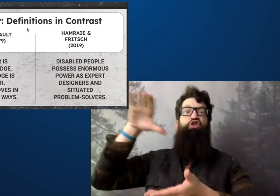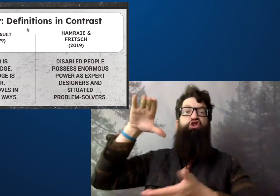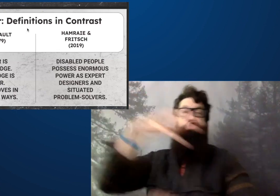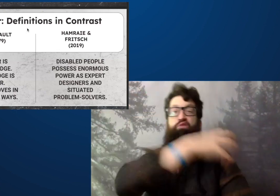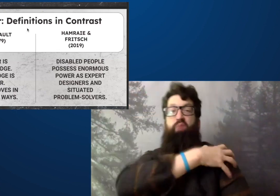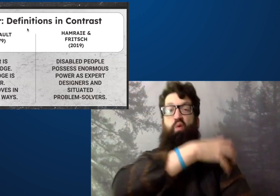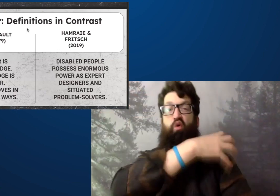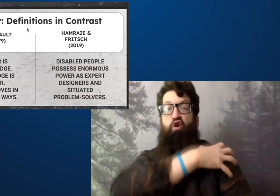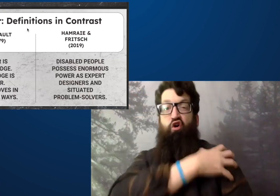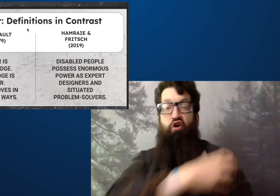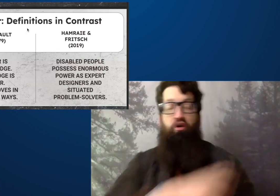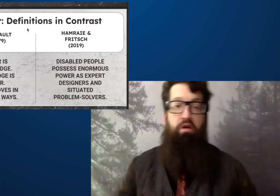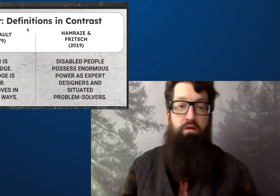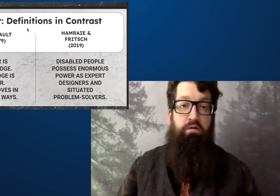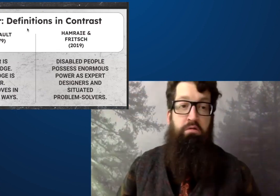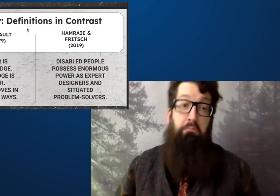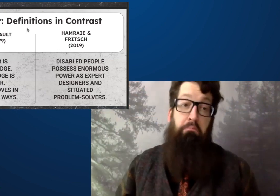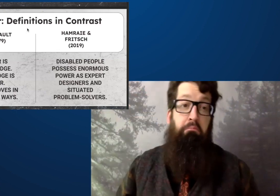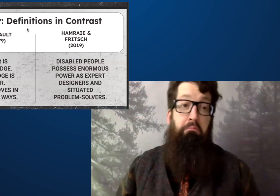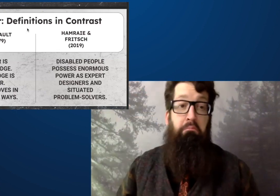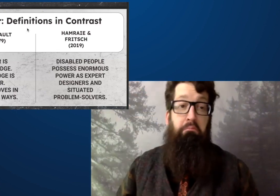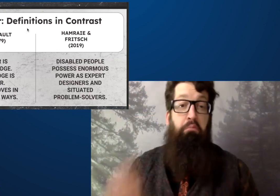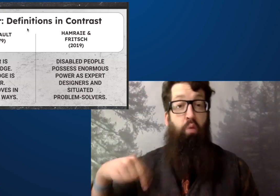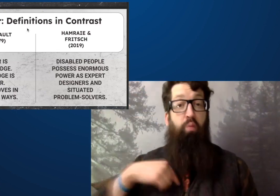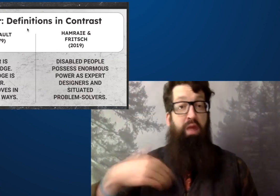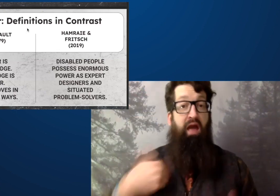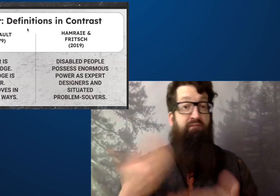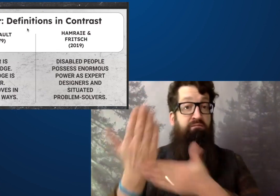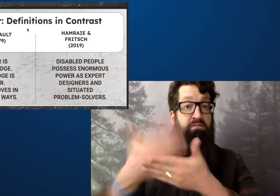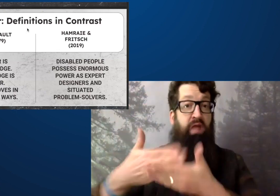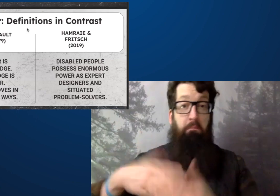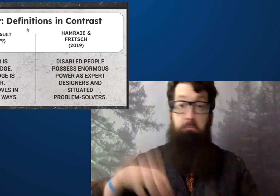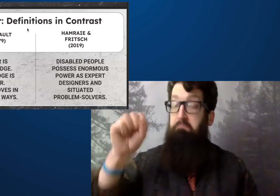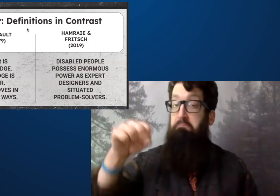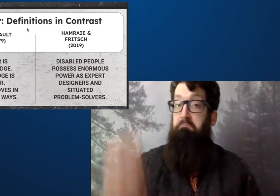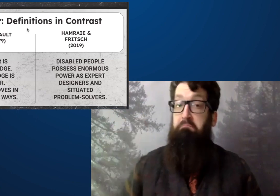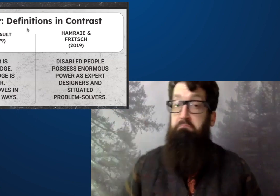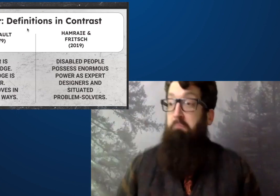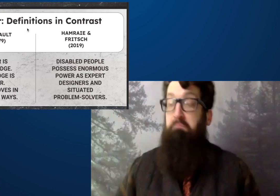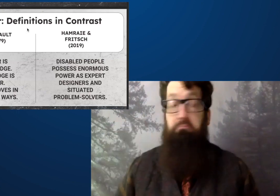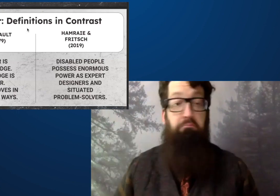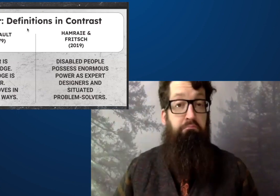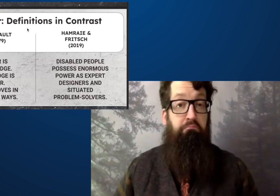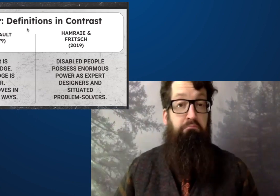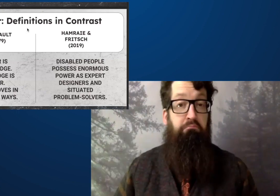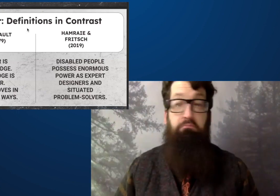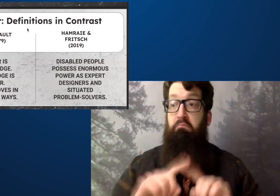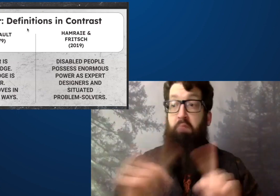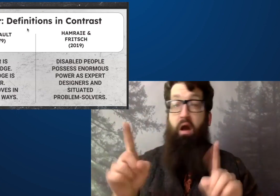Educators have an enormous amount of power. Teachers, they are born with it.